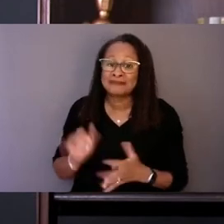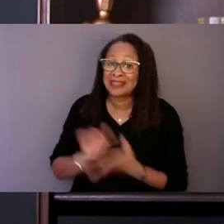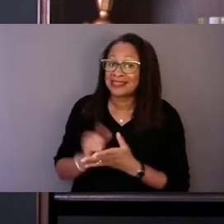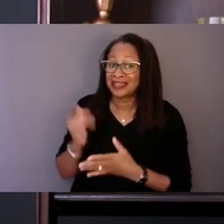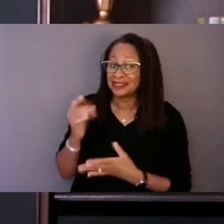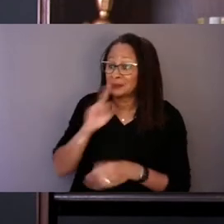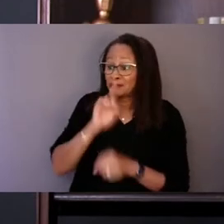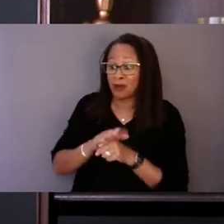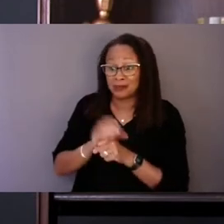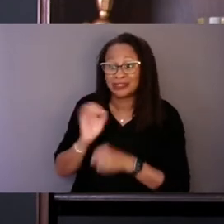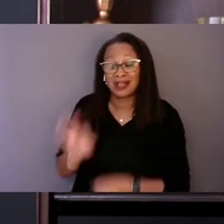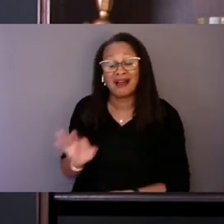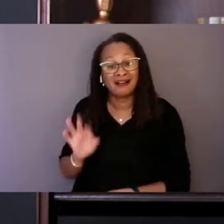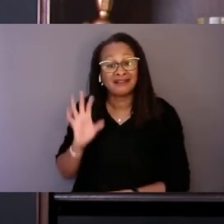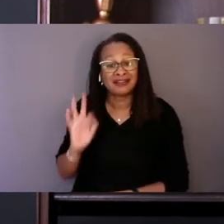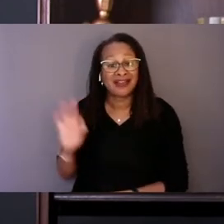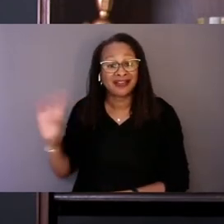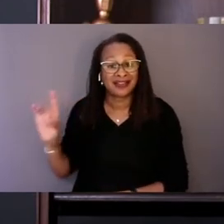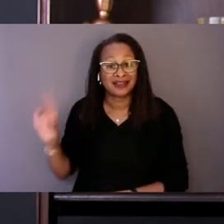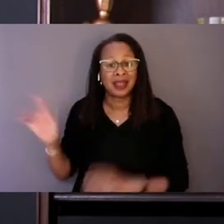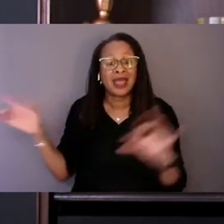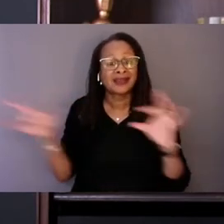Connecting people who reach out for help